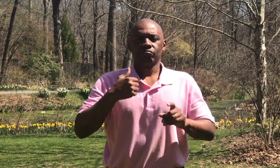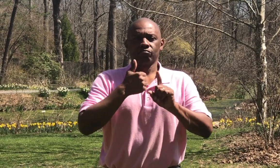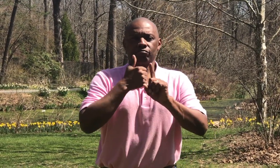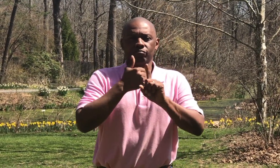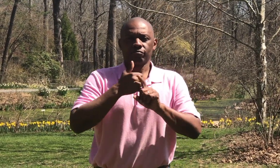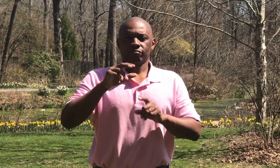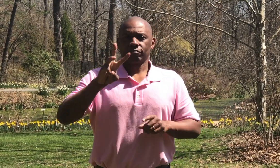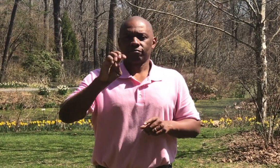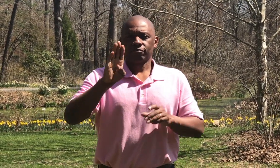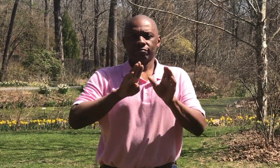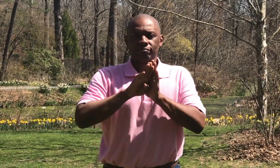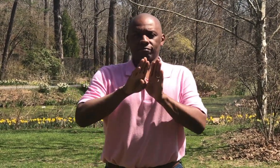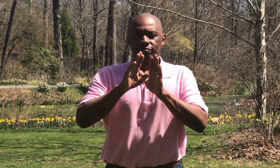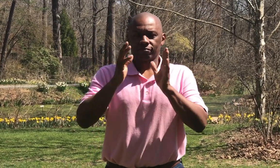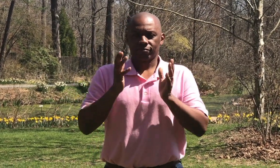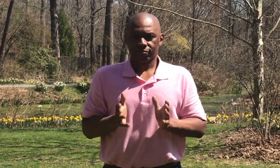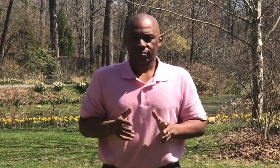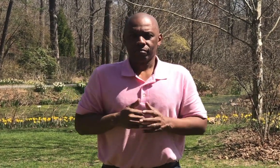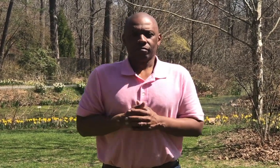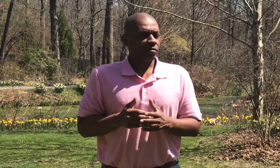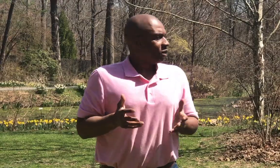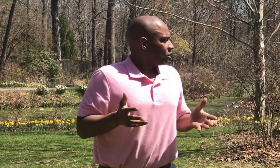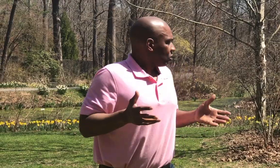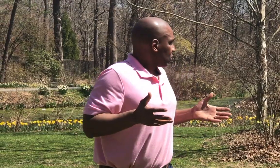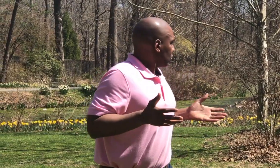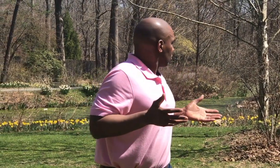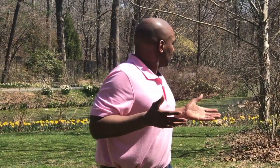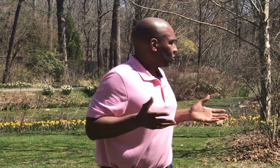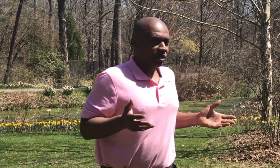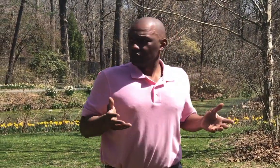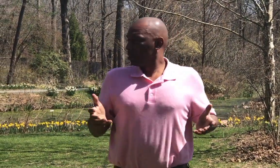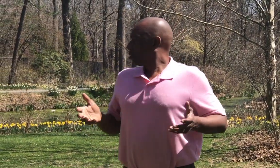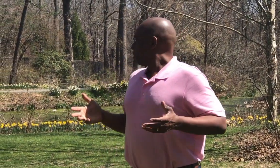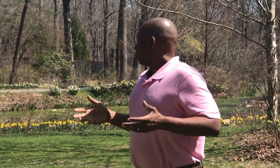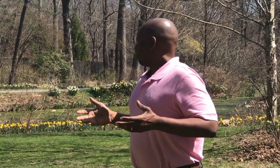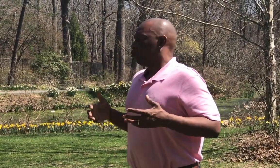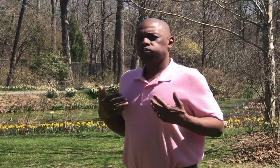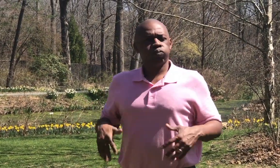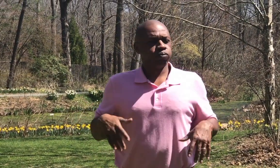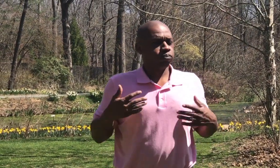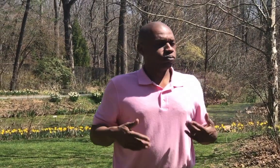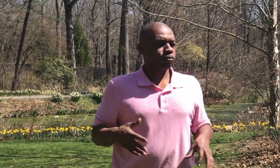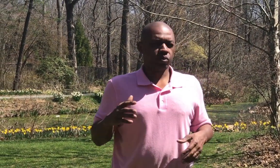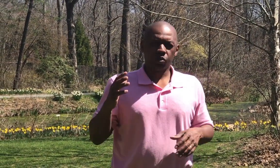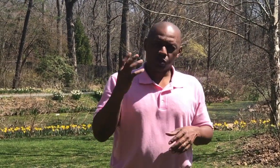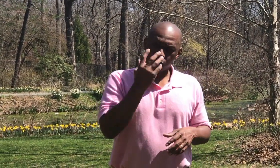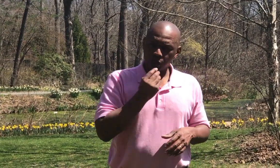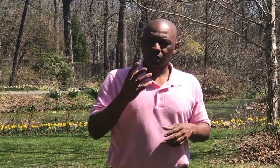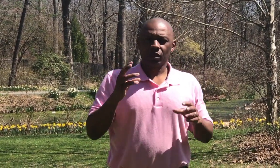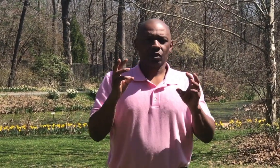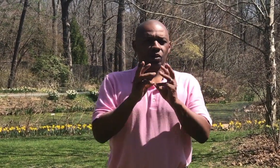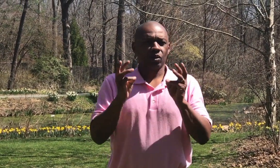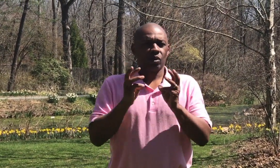I am a web developer. Beautiful landscape & nature setting I am enjoying the beautiful weather outside today.